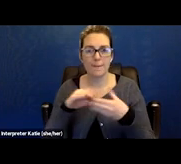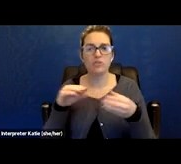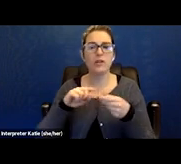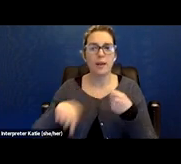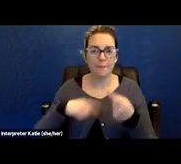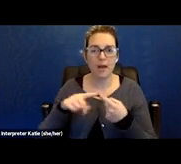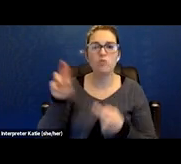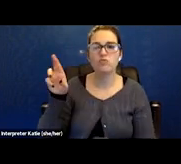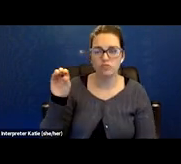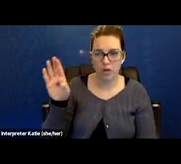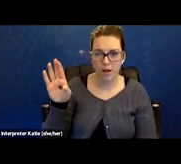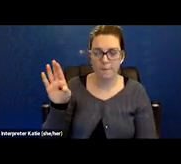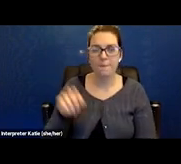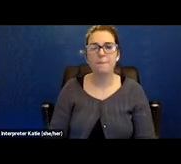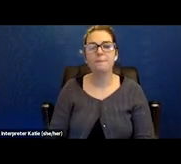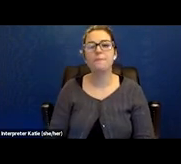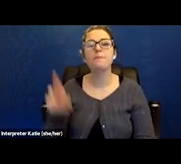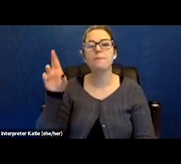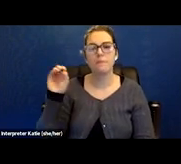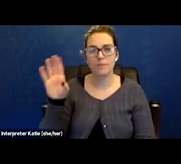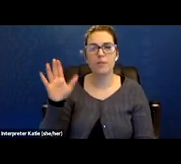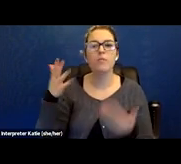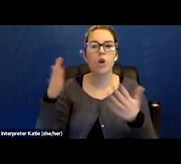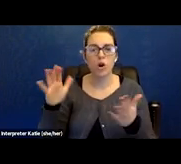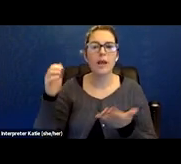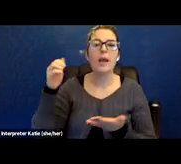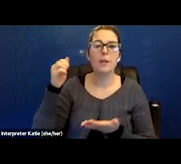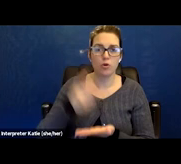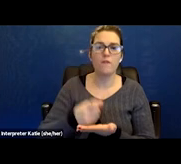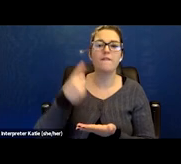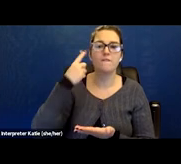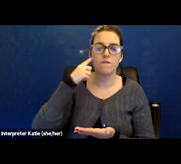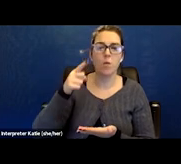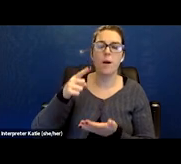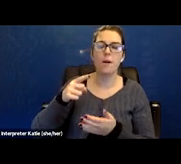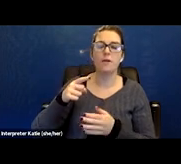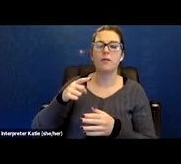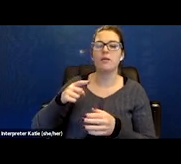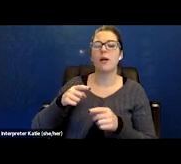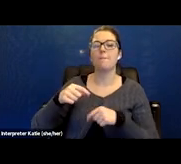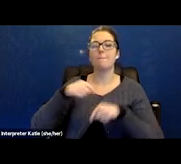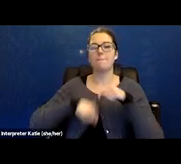He actually was approved for back pay as well. So the onset of his disability,